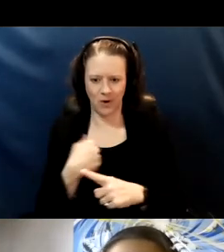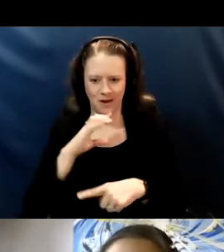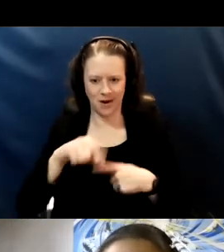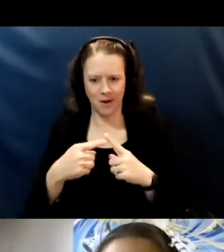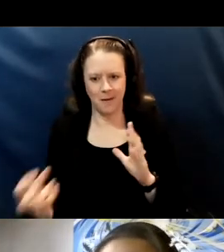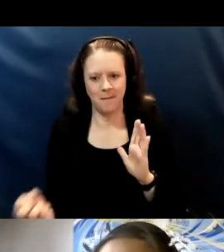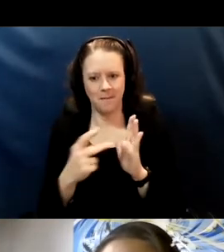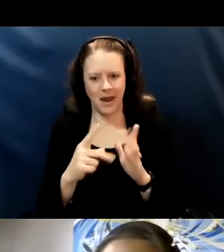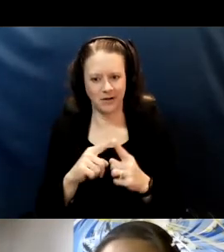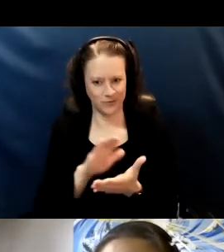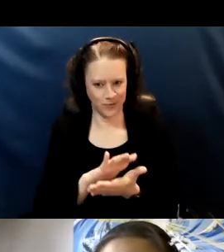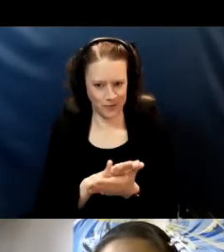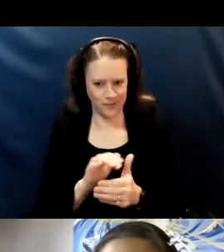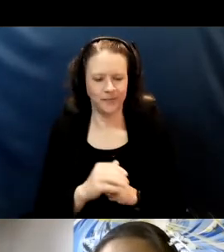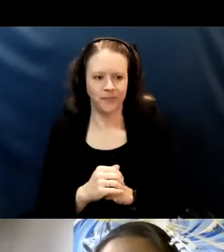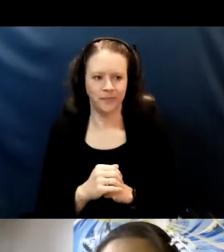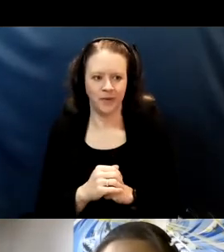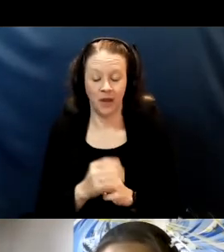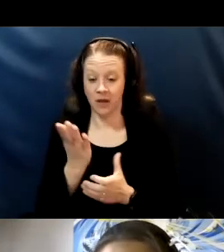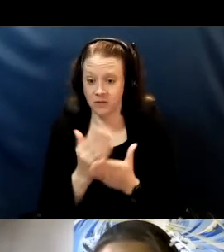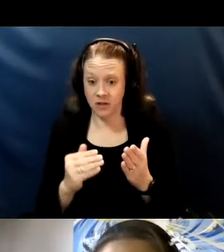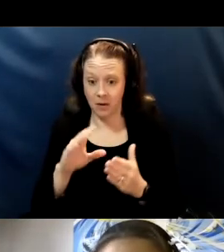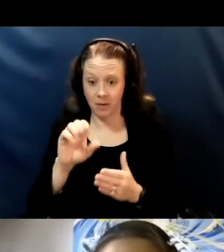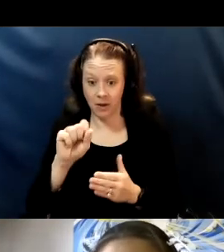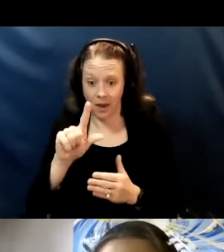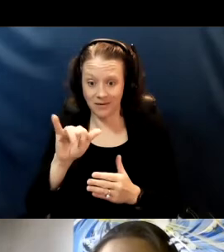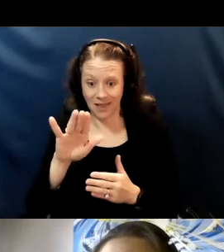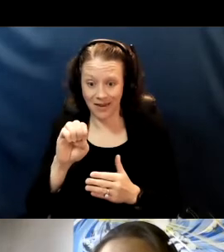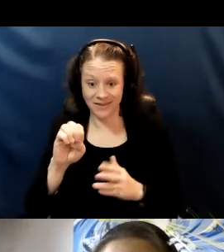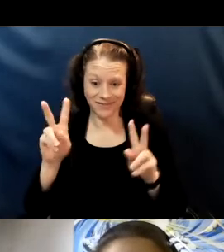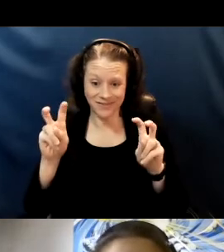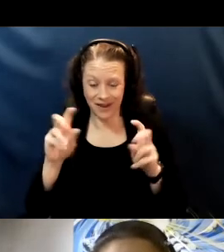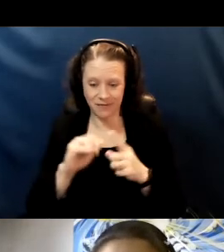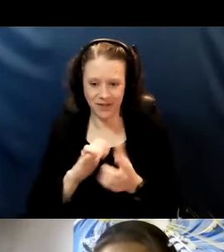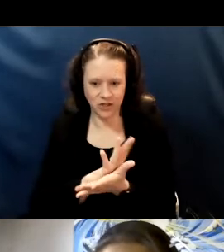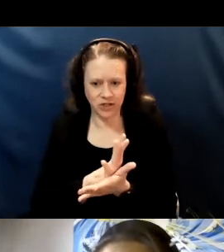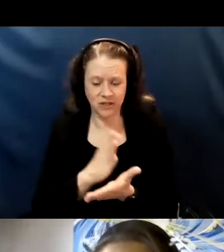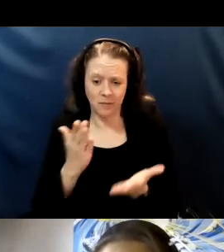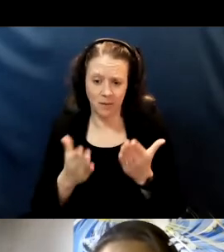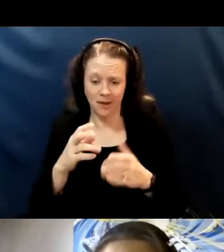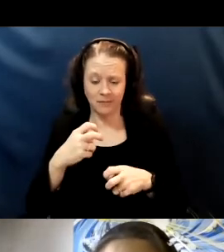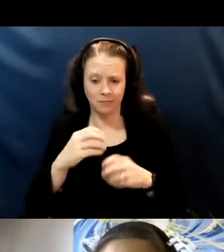Some of these slices may be more difficult to apply for a child with special needs,